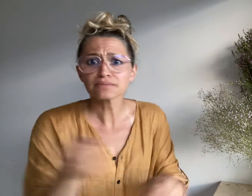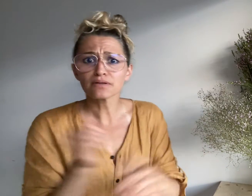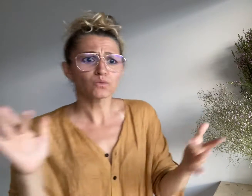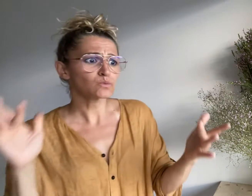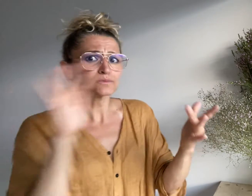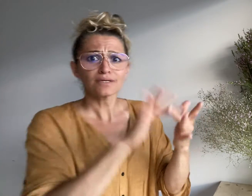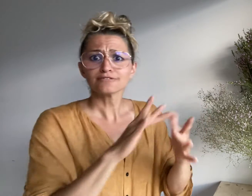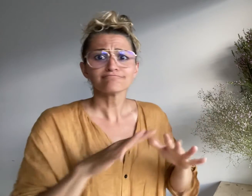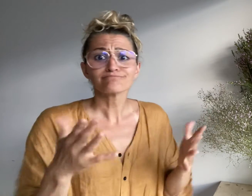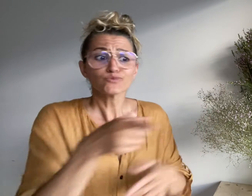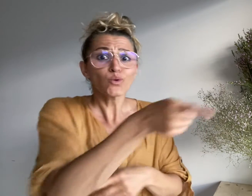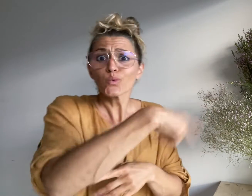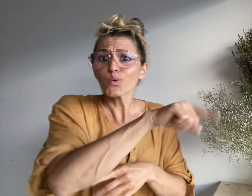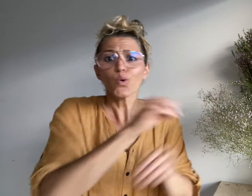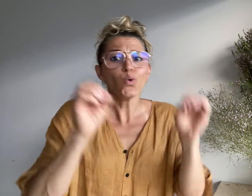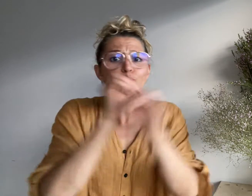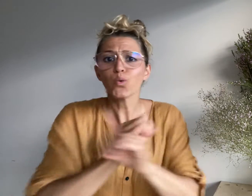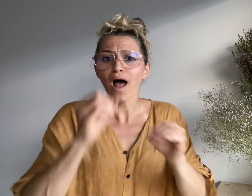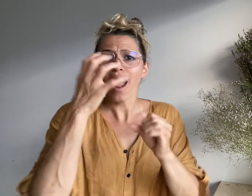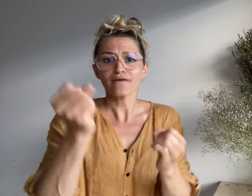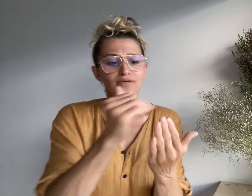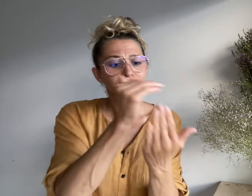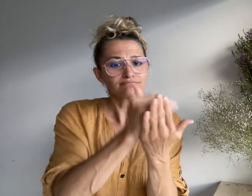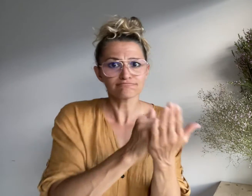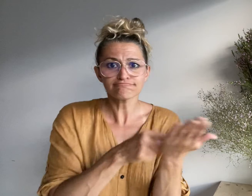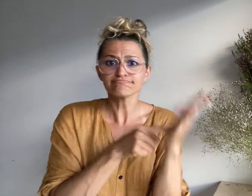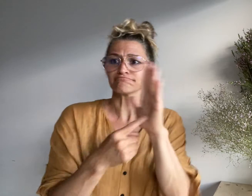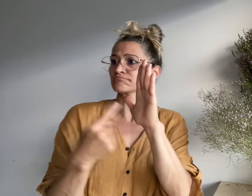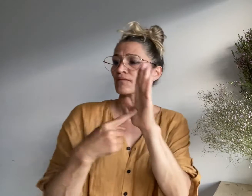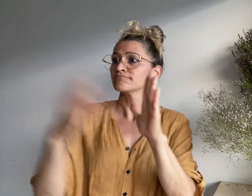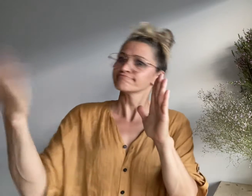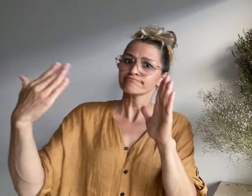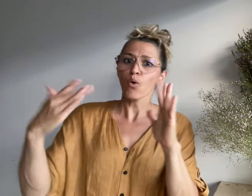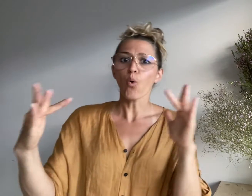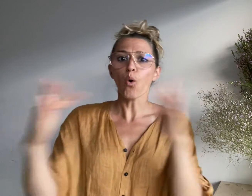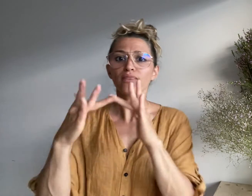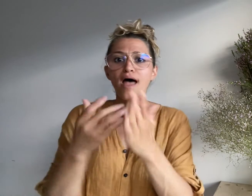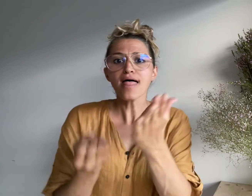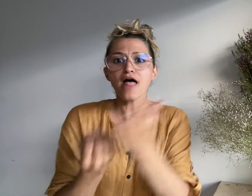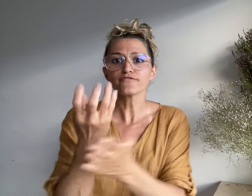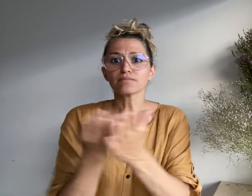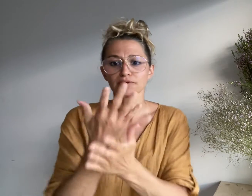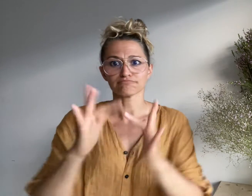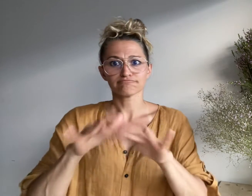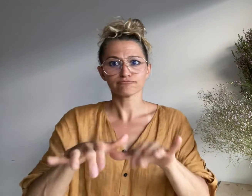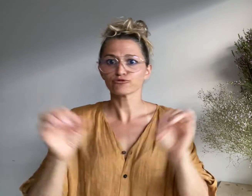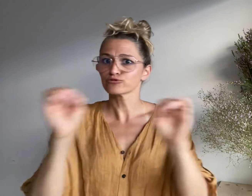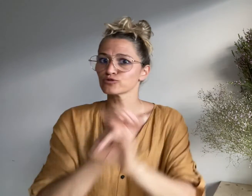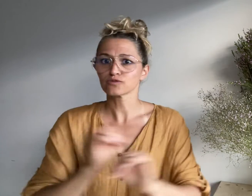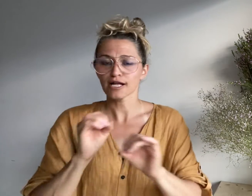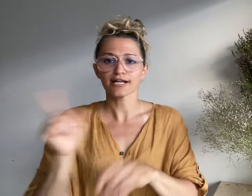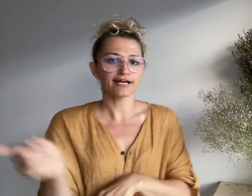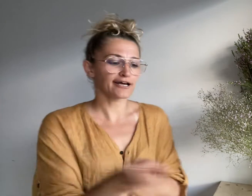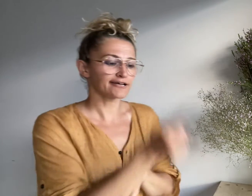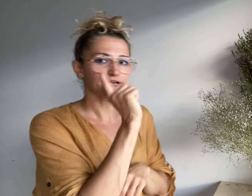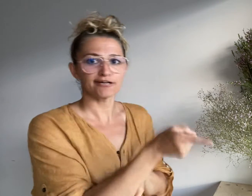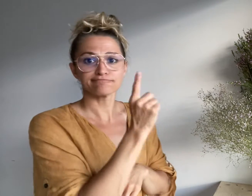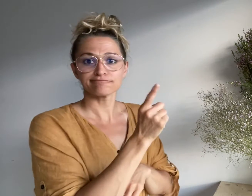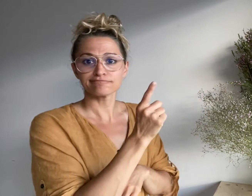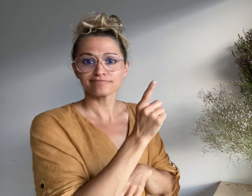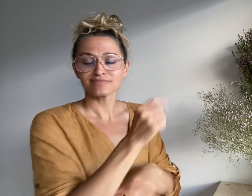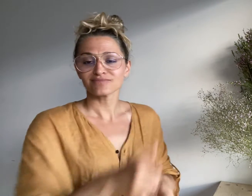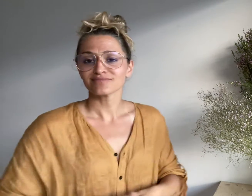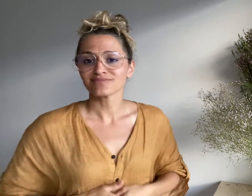directly as they did not list any contact information online.